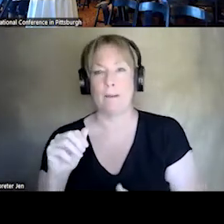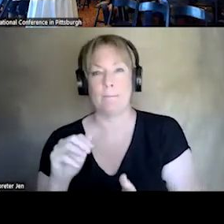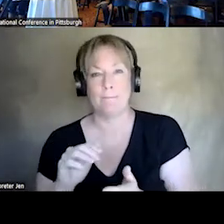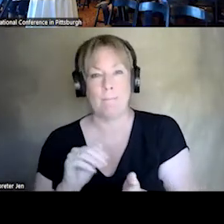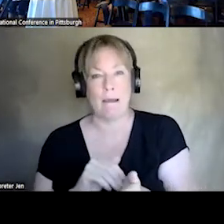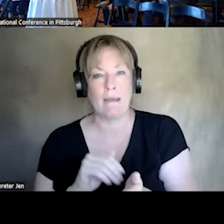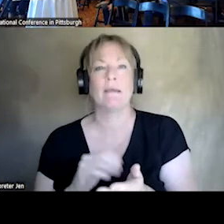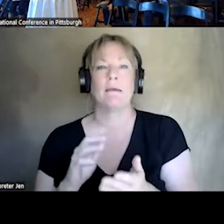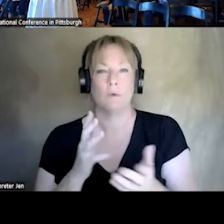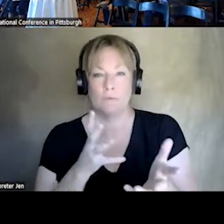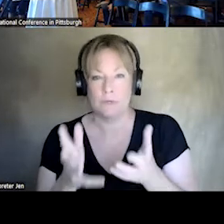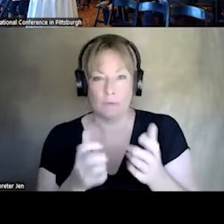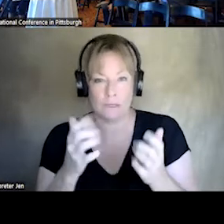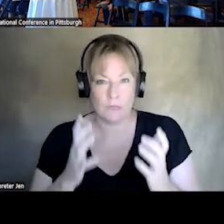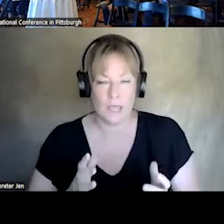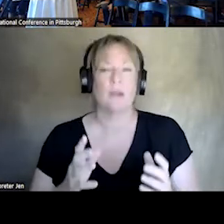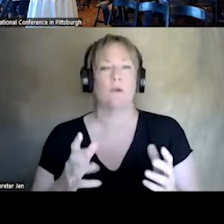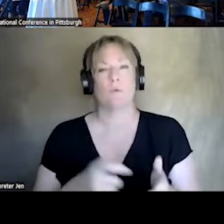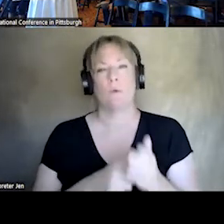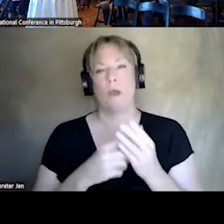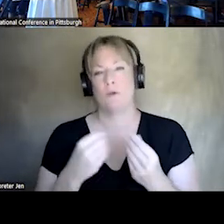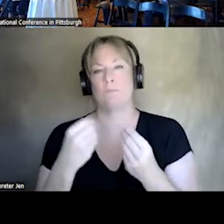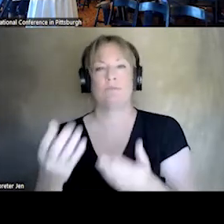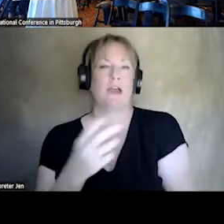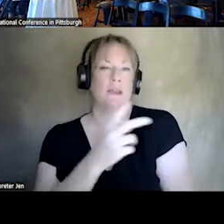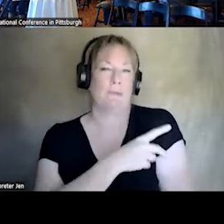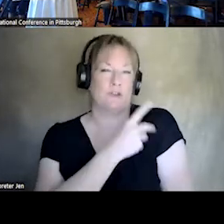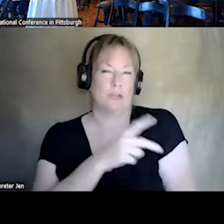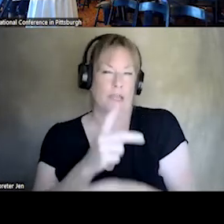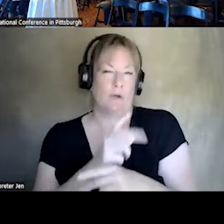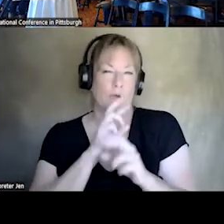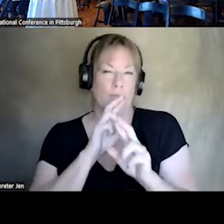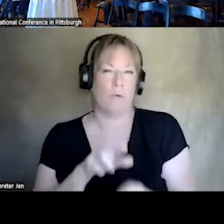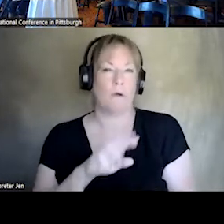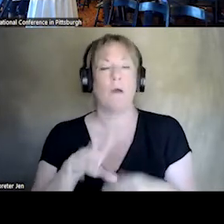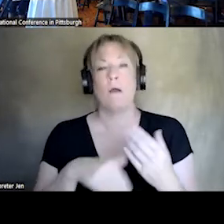REPORT. ALL OF THE PATIENT CARE REPORT ARE DONE IN A SYSTEM BASED ON STANDARD THAT COMES